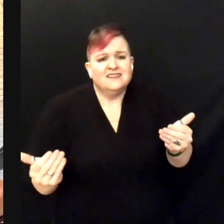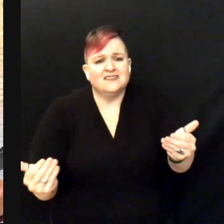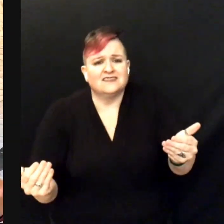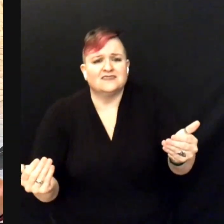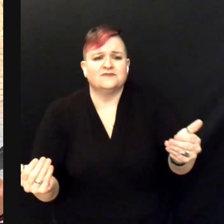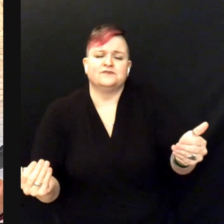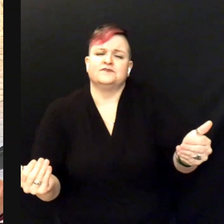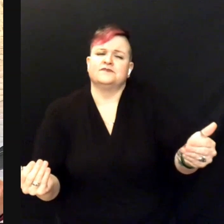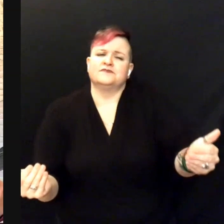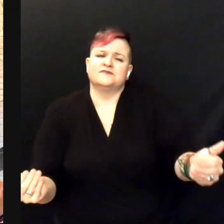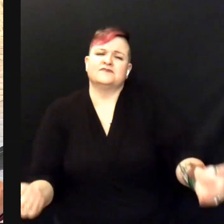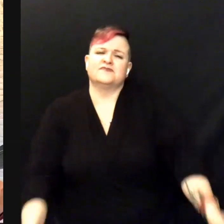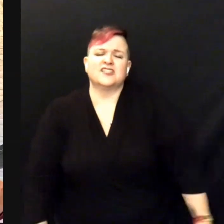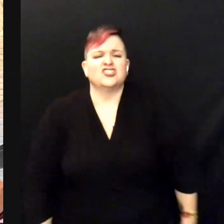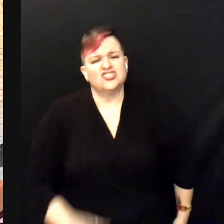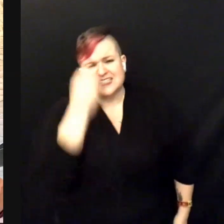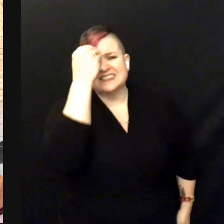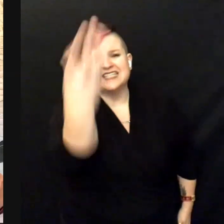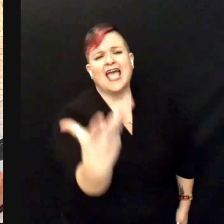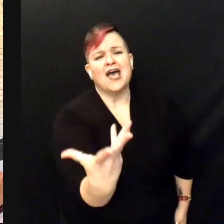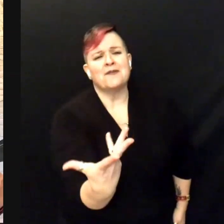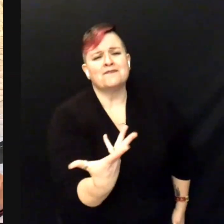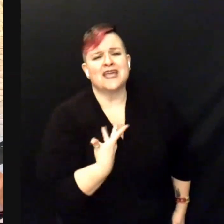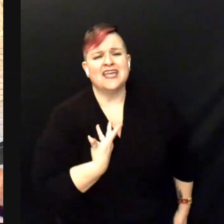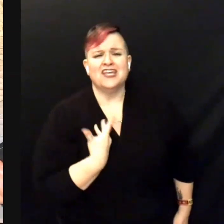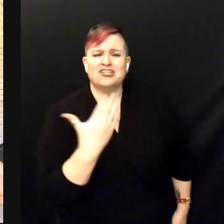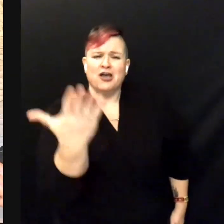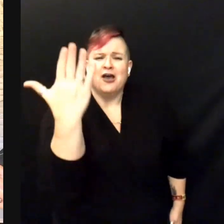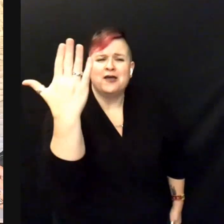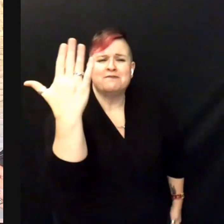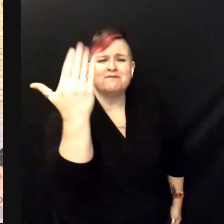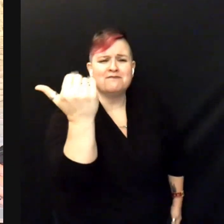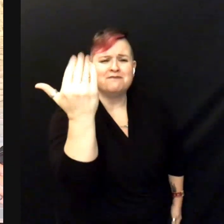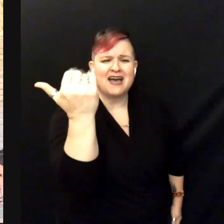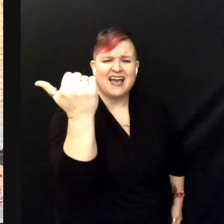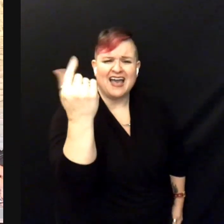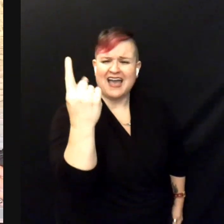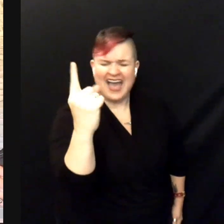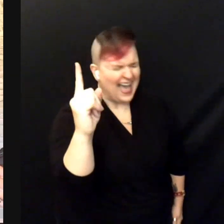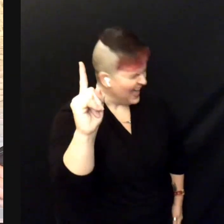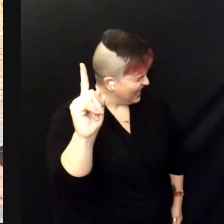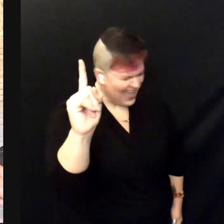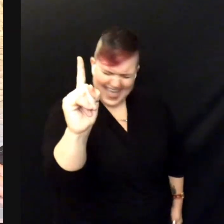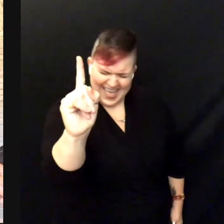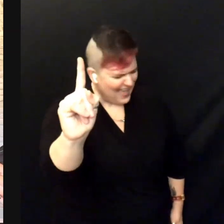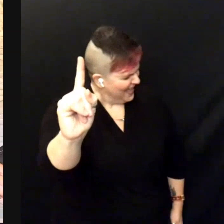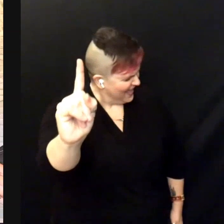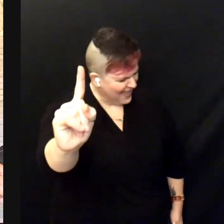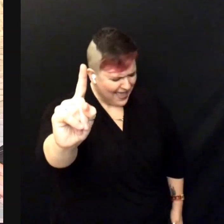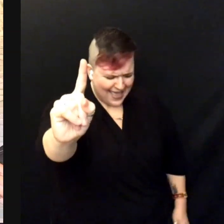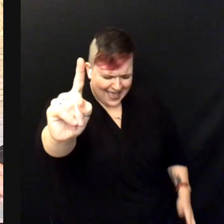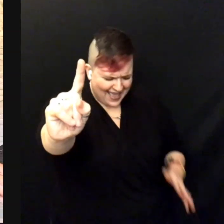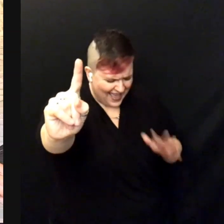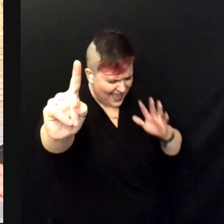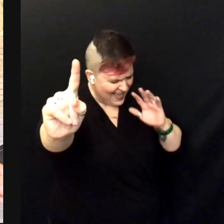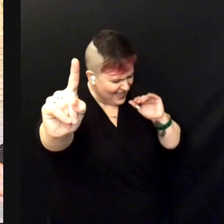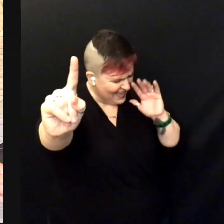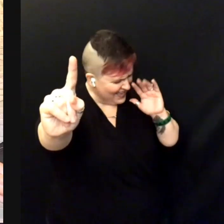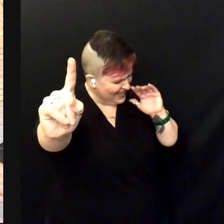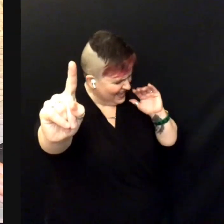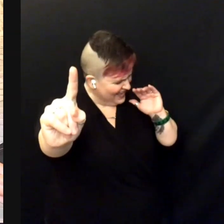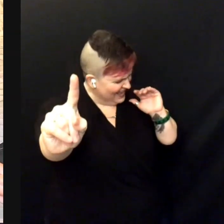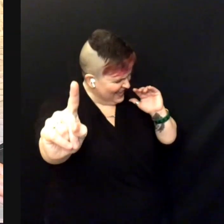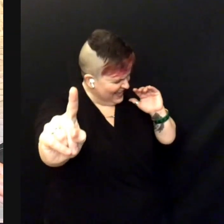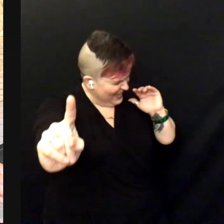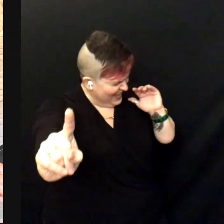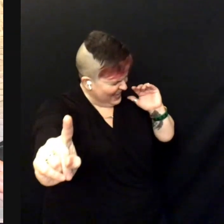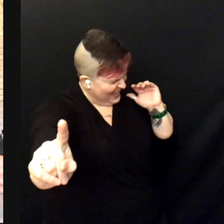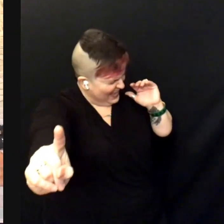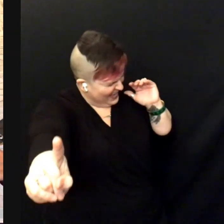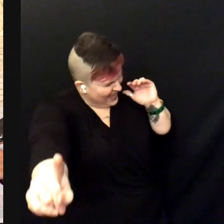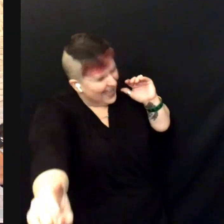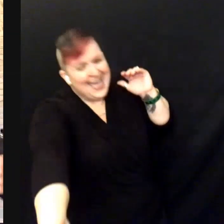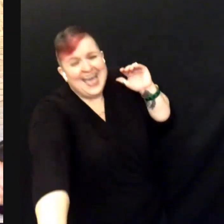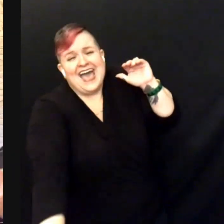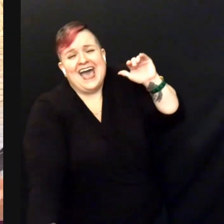Just tell me good bye!